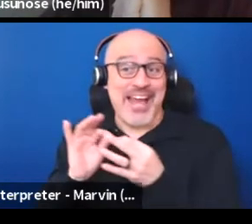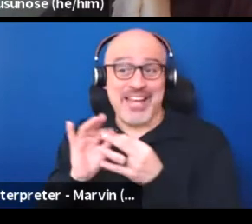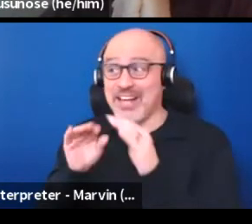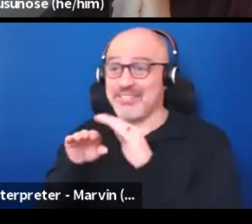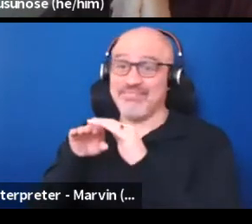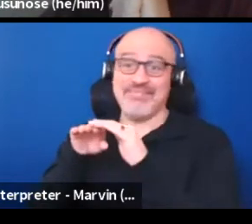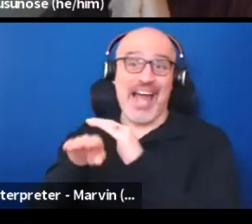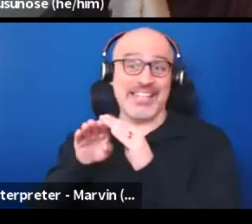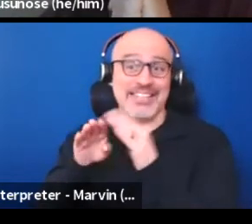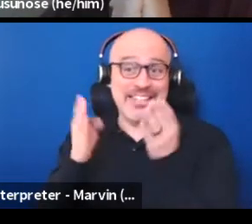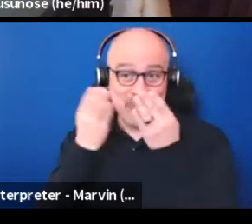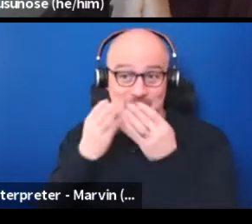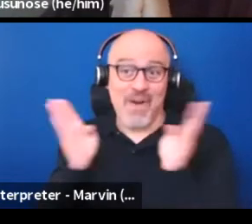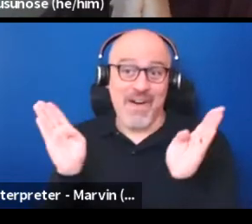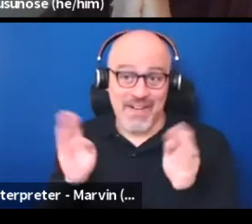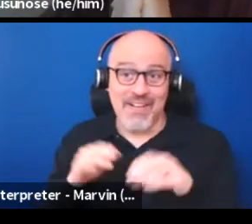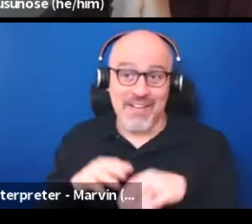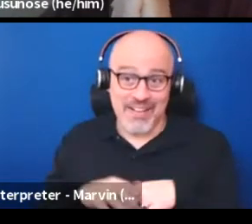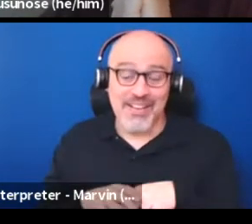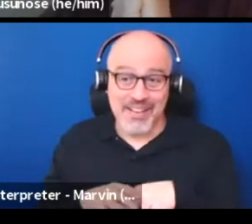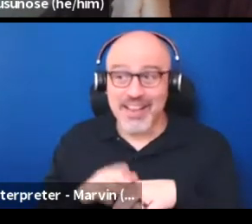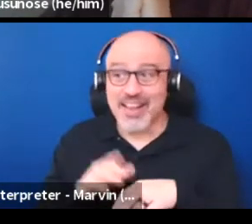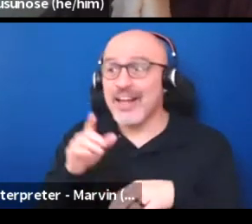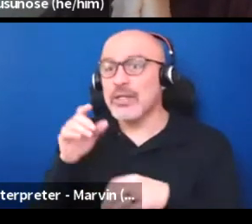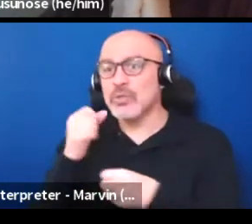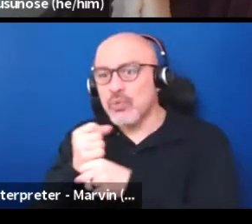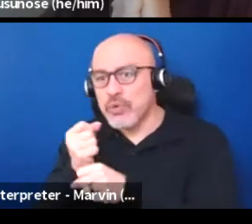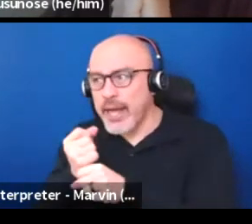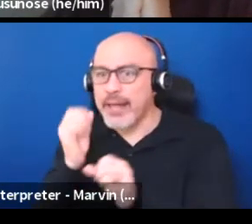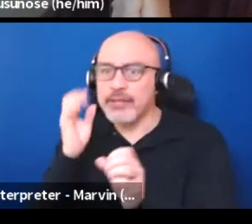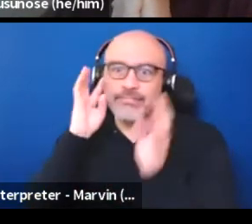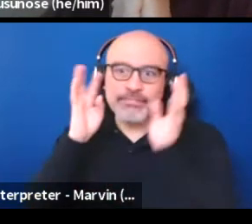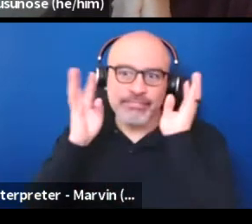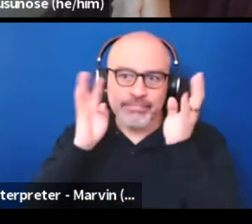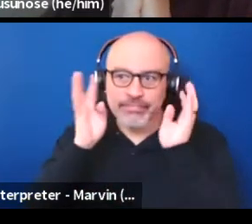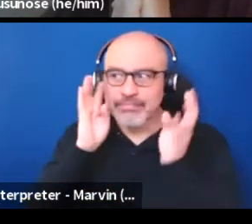everybody has access to create and the right to create and to be of it.